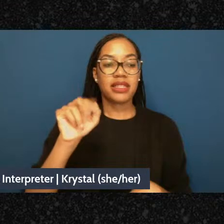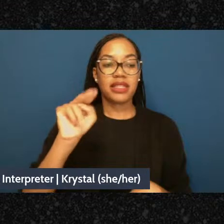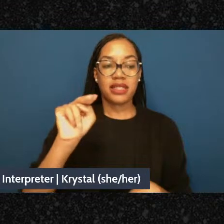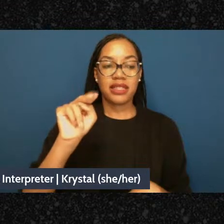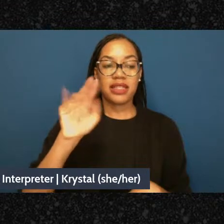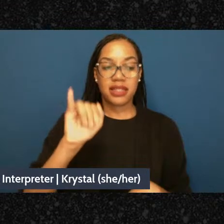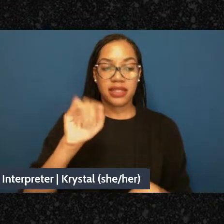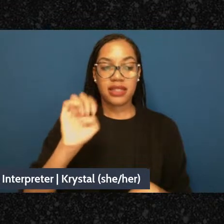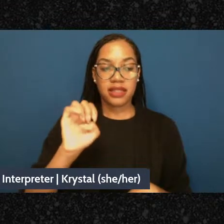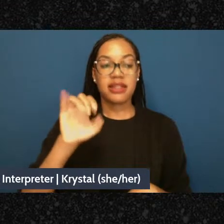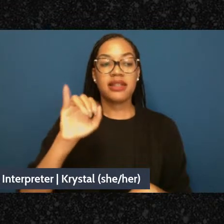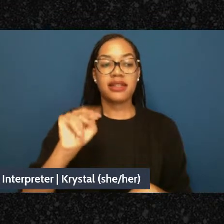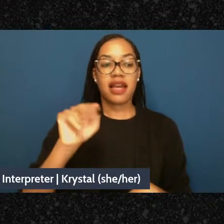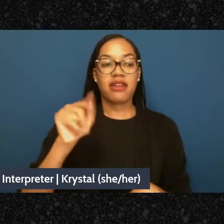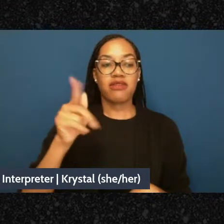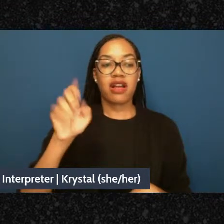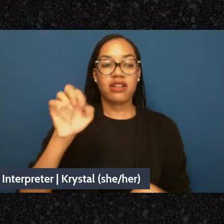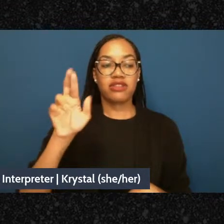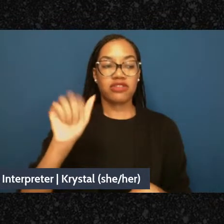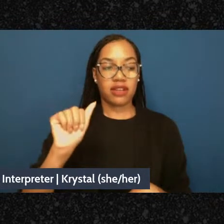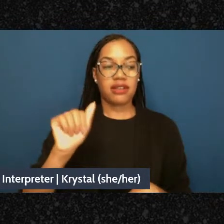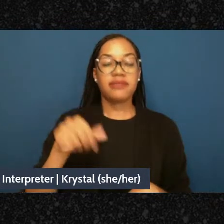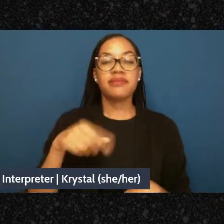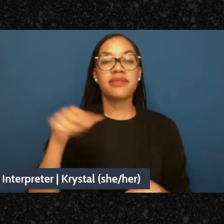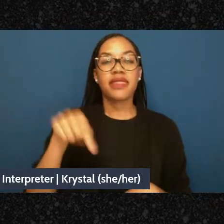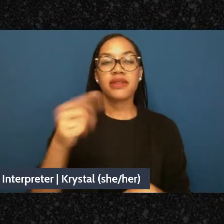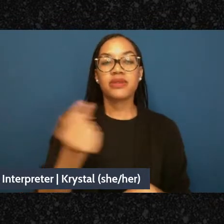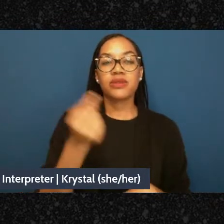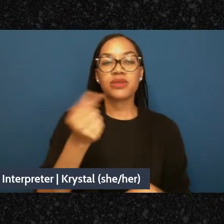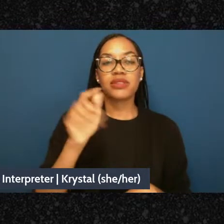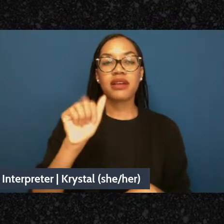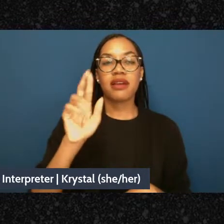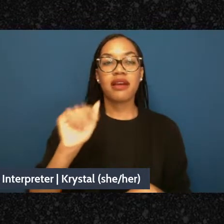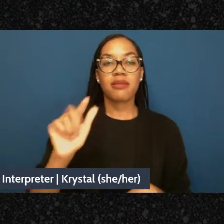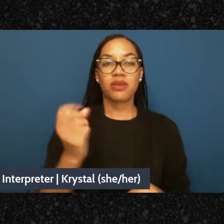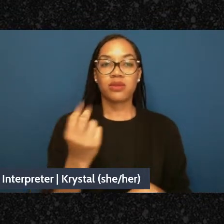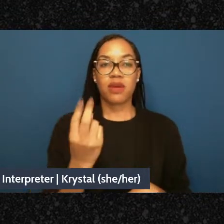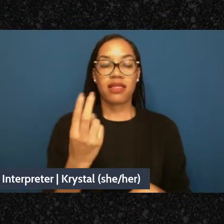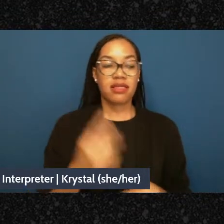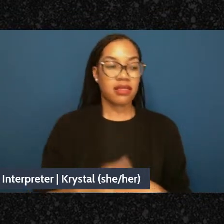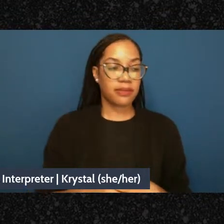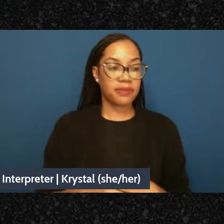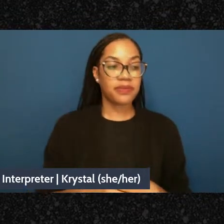April 12th. I also wanted to bring your attention to another upcoming event at BCRW,